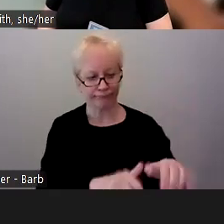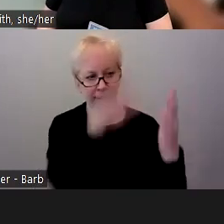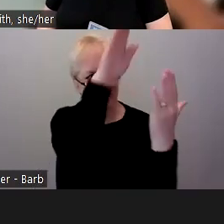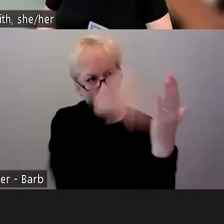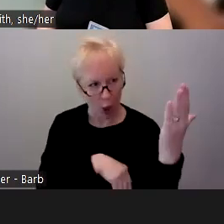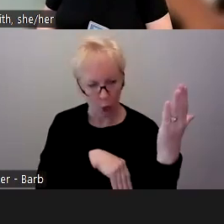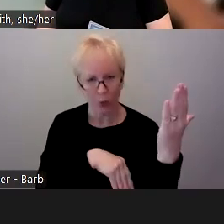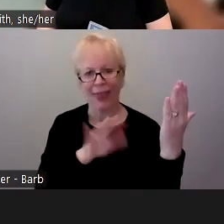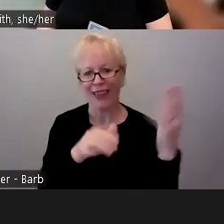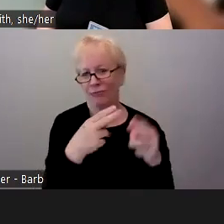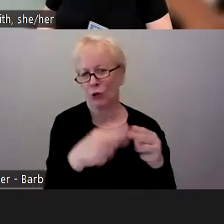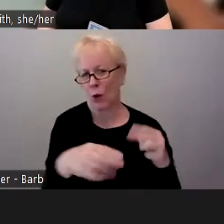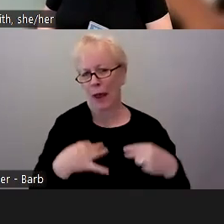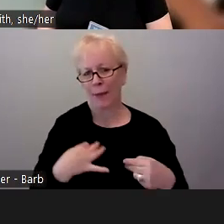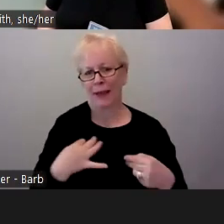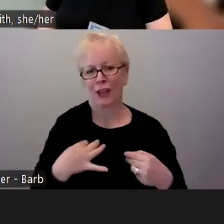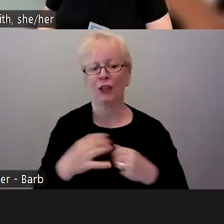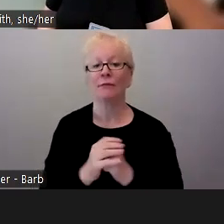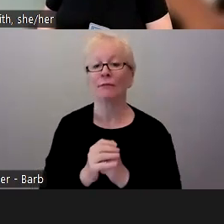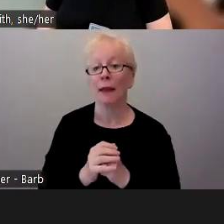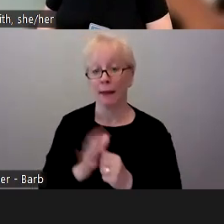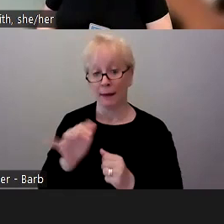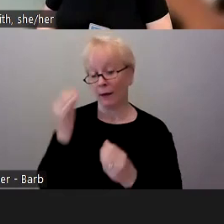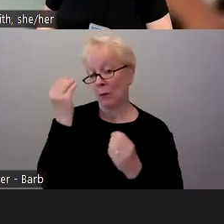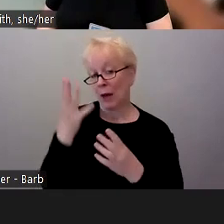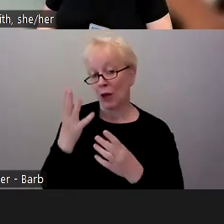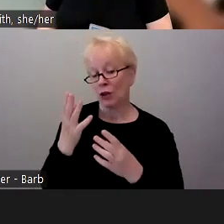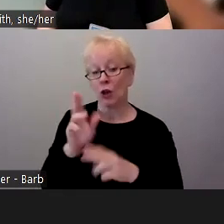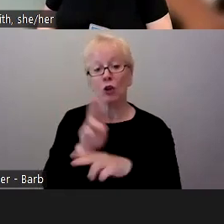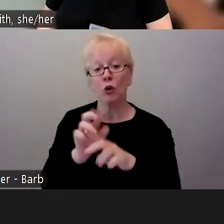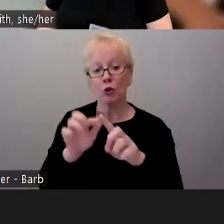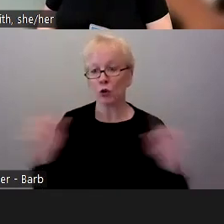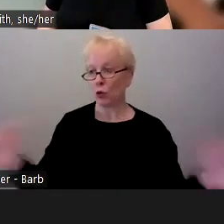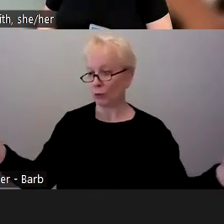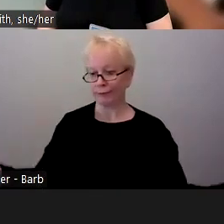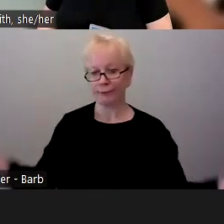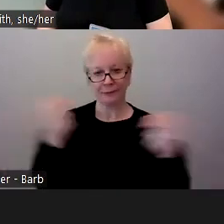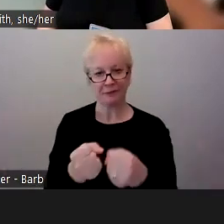chat and we use that information on the application to pair you again with another member or two.